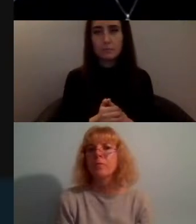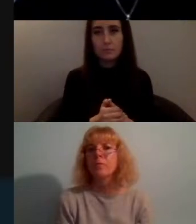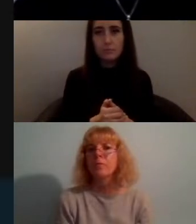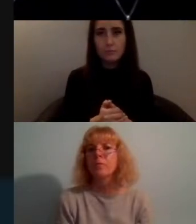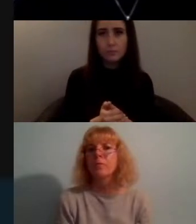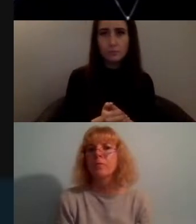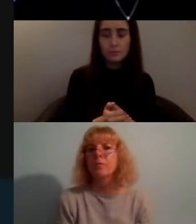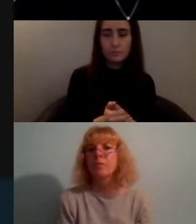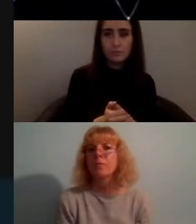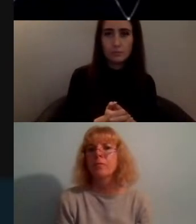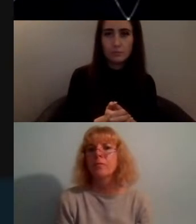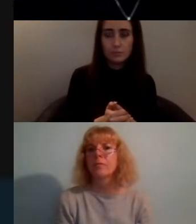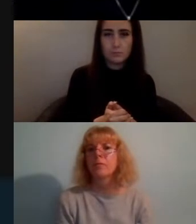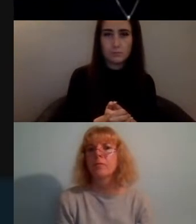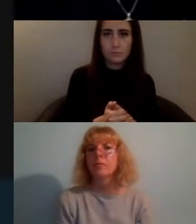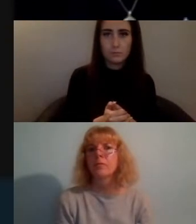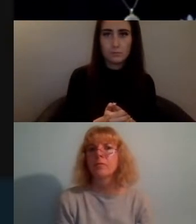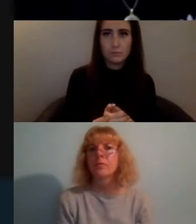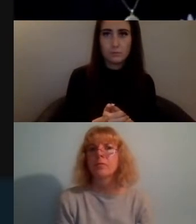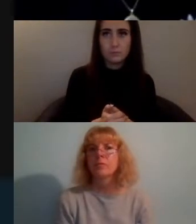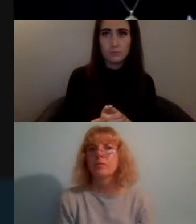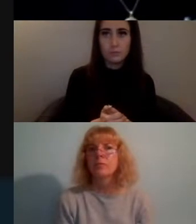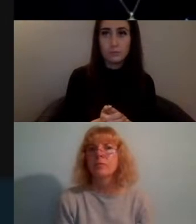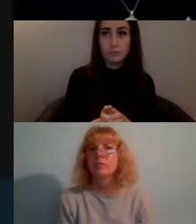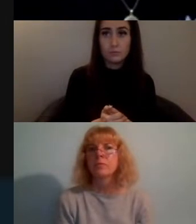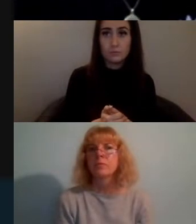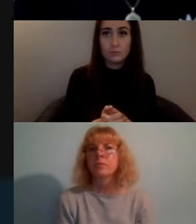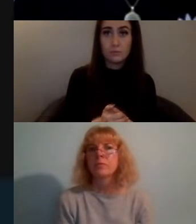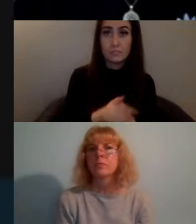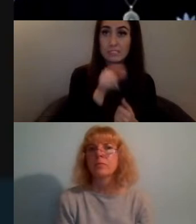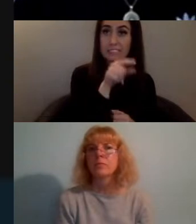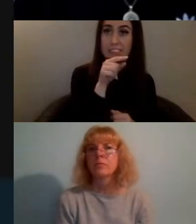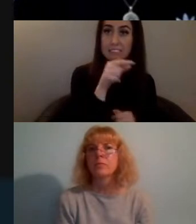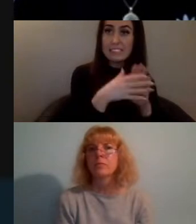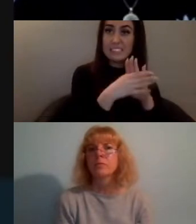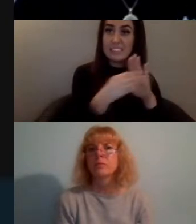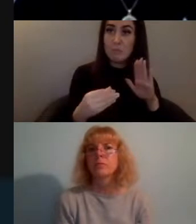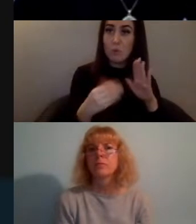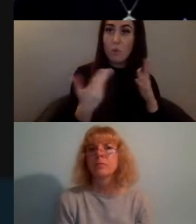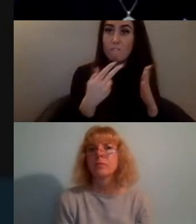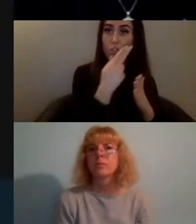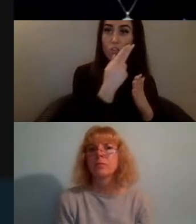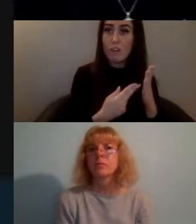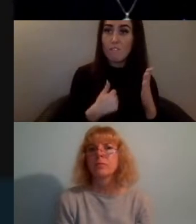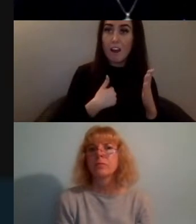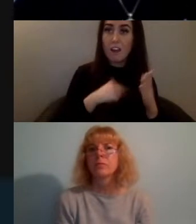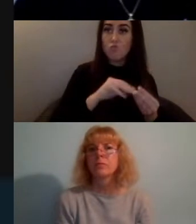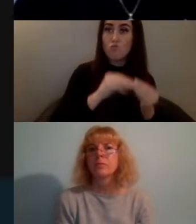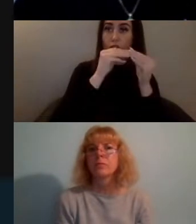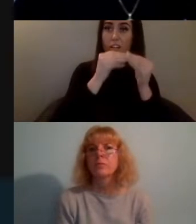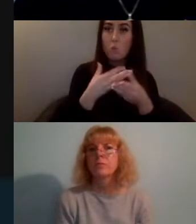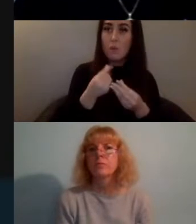slide please - so this is an example of a graphic I created with green and black cross and that pole